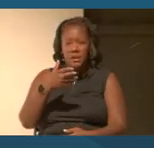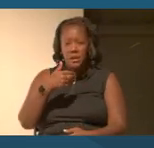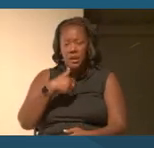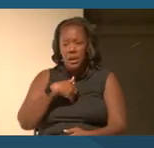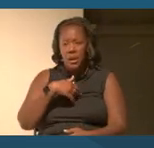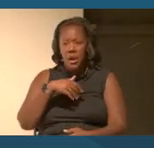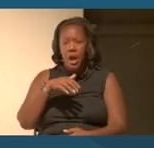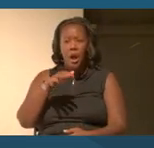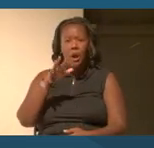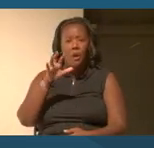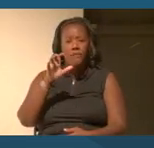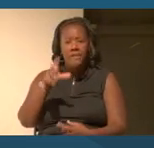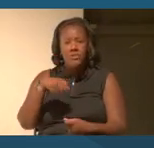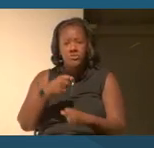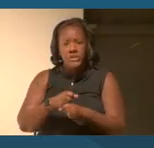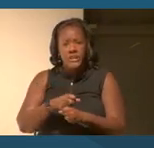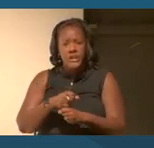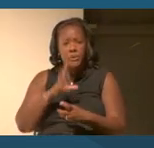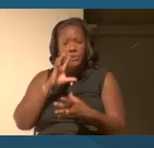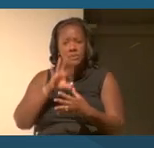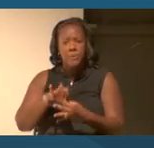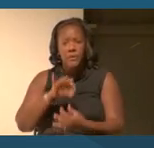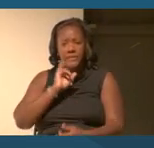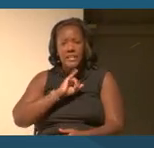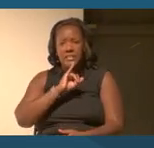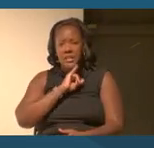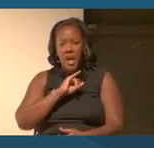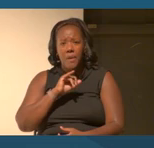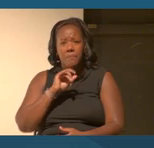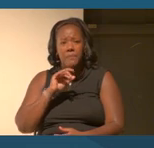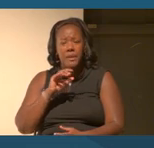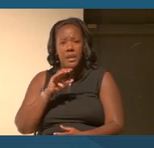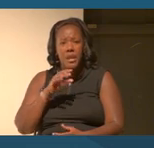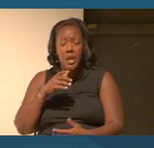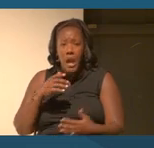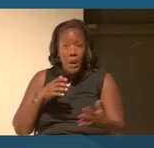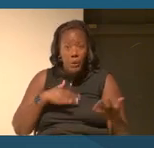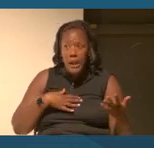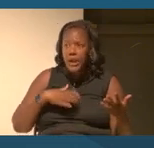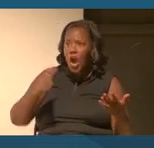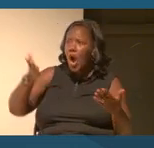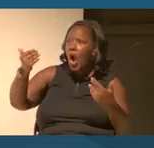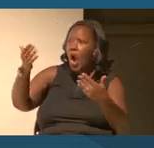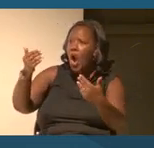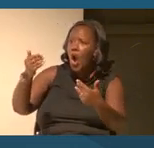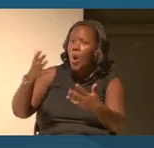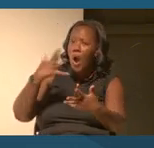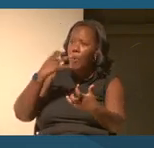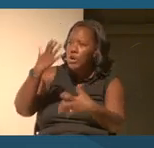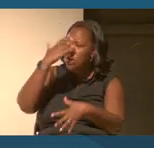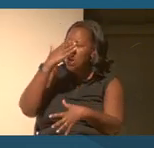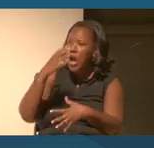part of the Islamic Empire. You're like, whoa, dude, you know, as educators were like, I wanna know about those 500 years. The Venetians were there for 48 years.